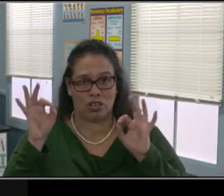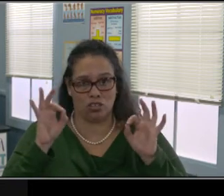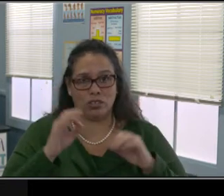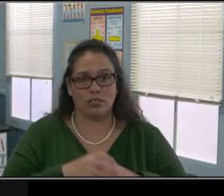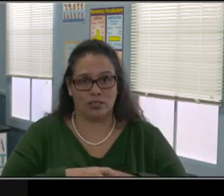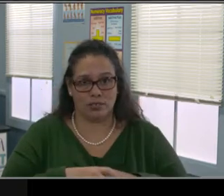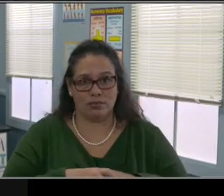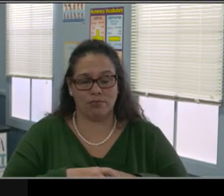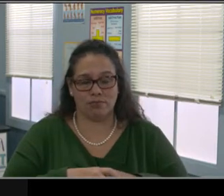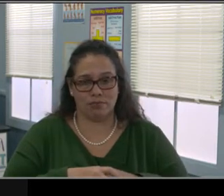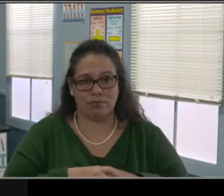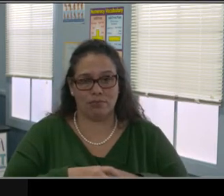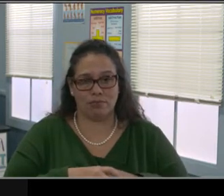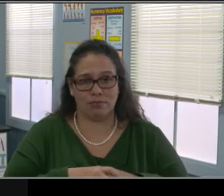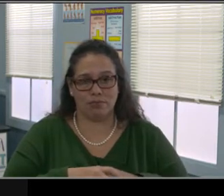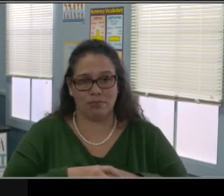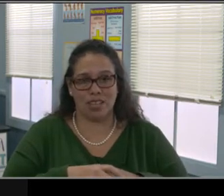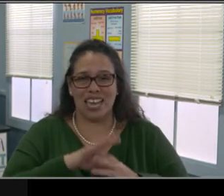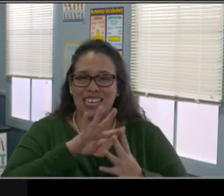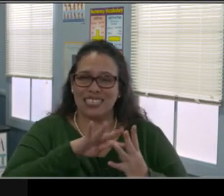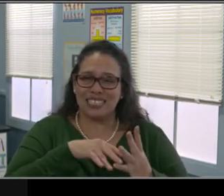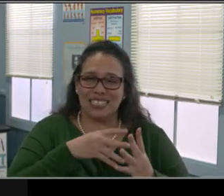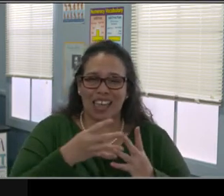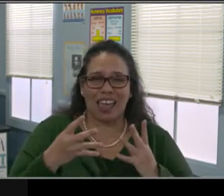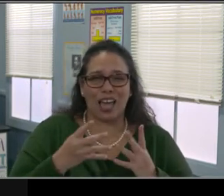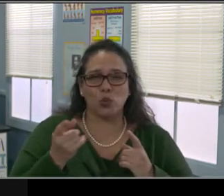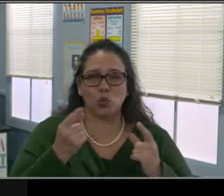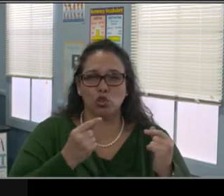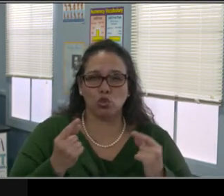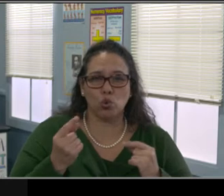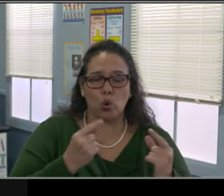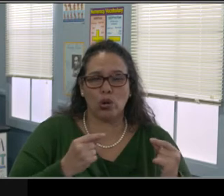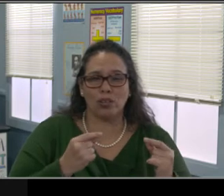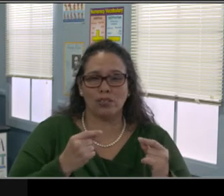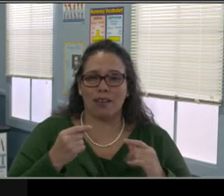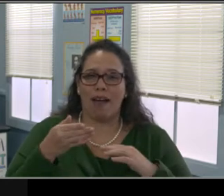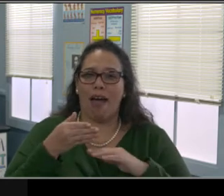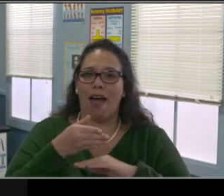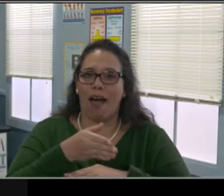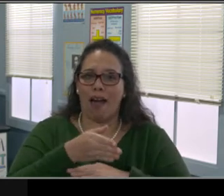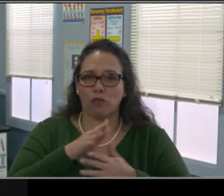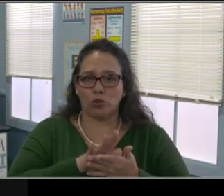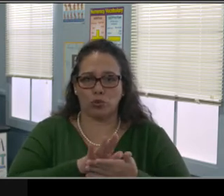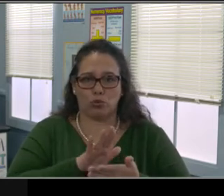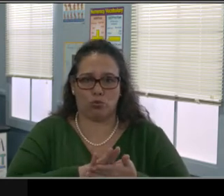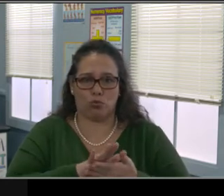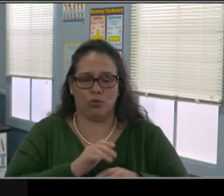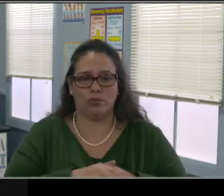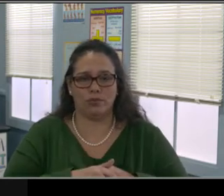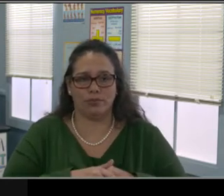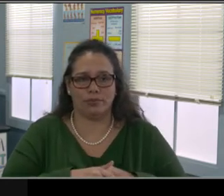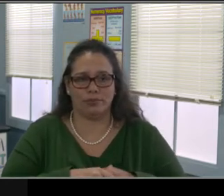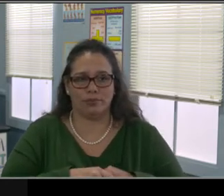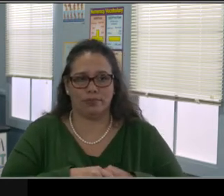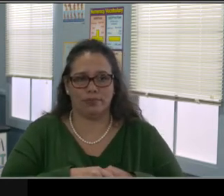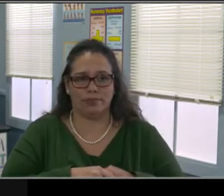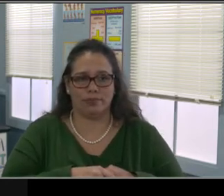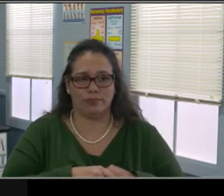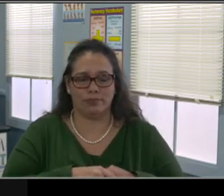Pay attention to them, okay? What are they talking about? What are they doing? What's occupying their mind during this time?